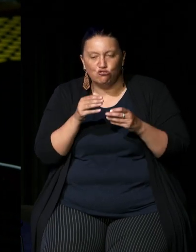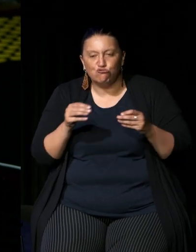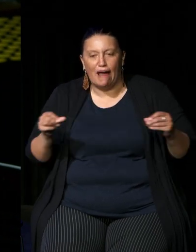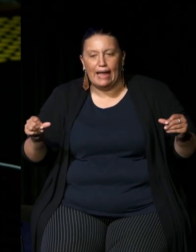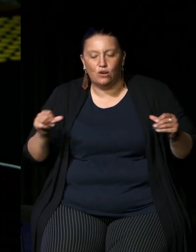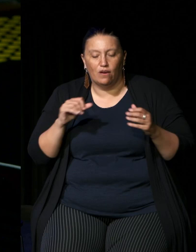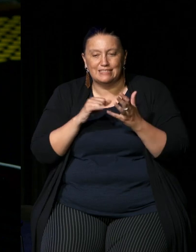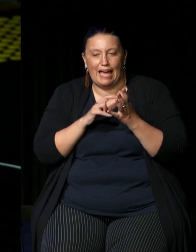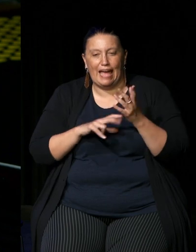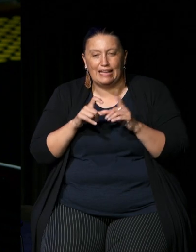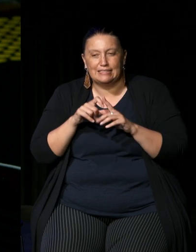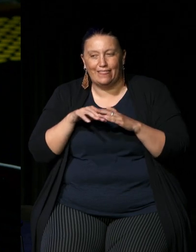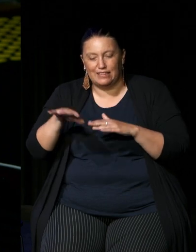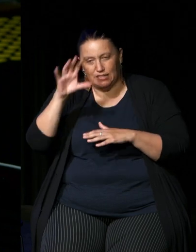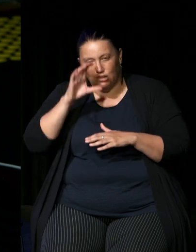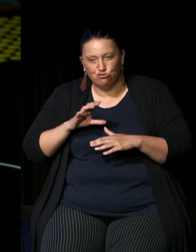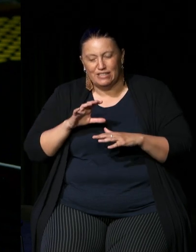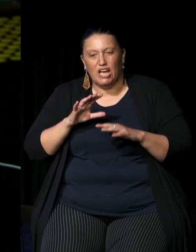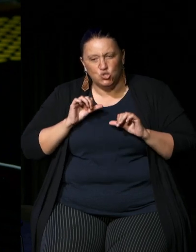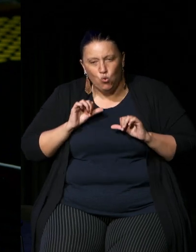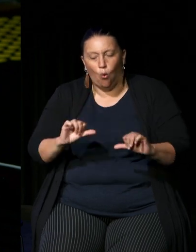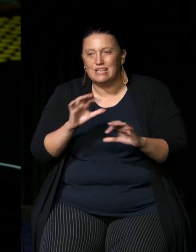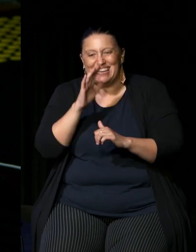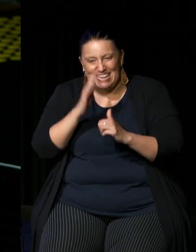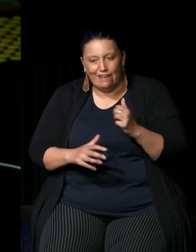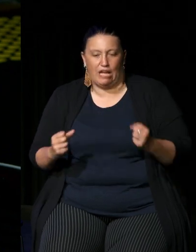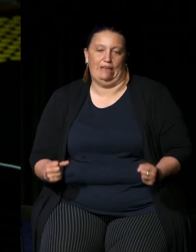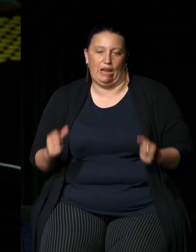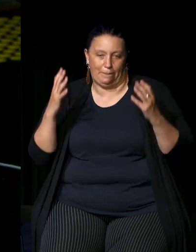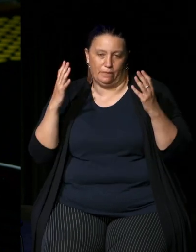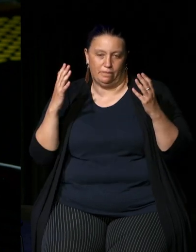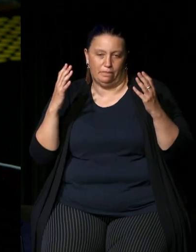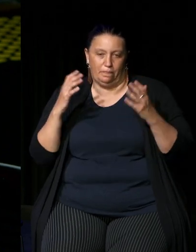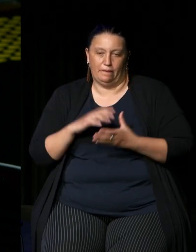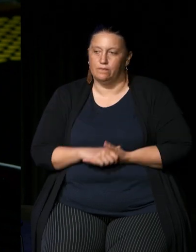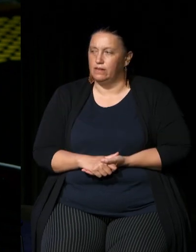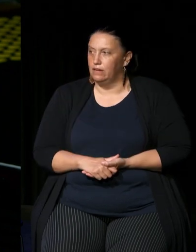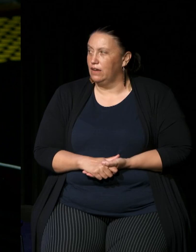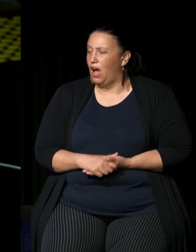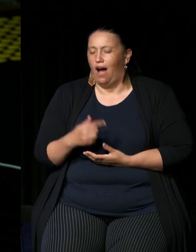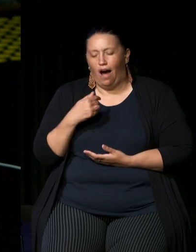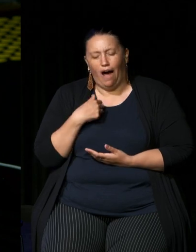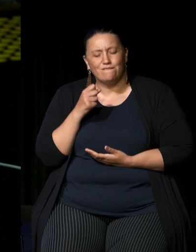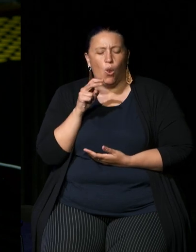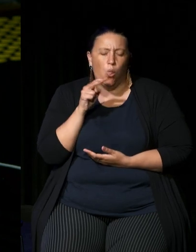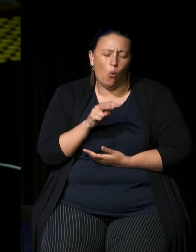belongs to your people don't ever give it up now I have looked I've tried to understand